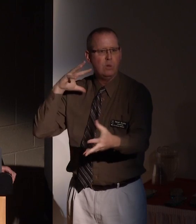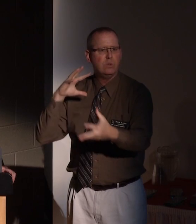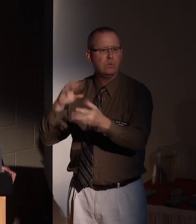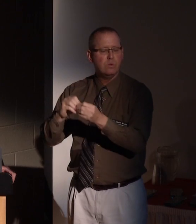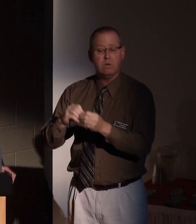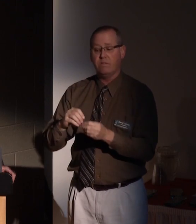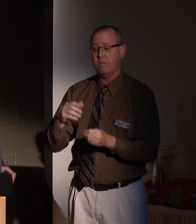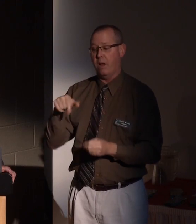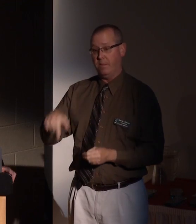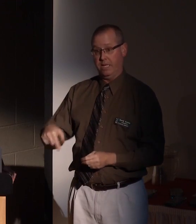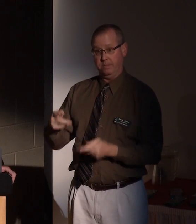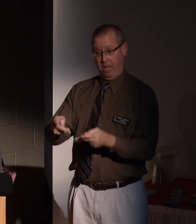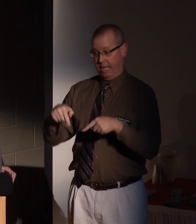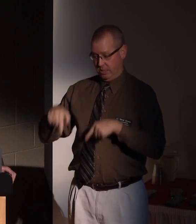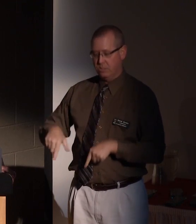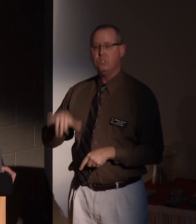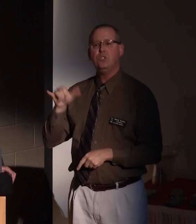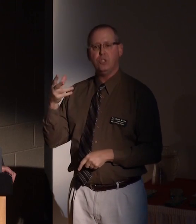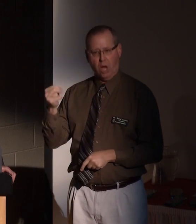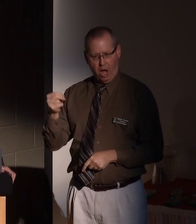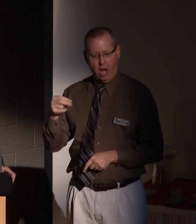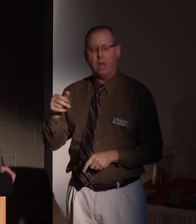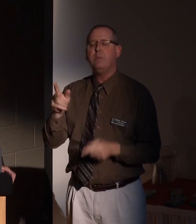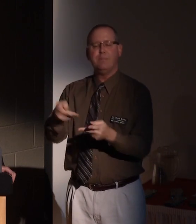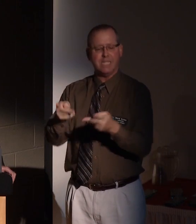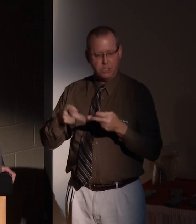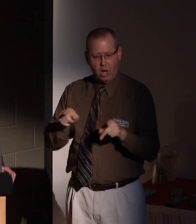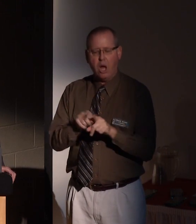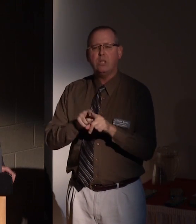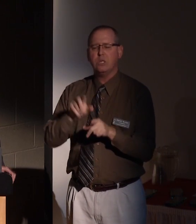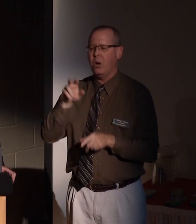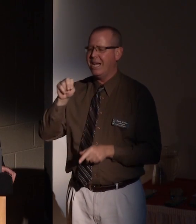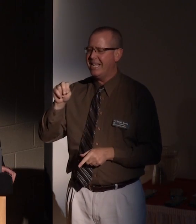From this post, John has also been a part of NASA's Landsat